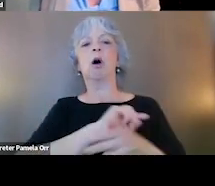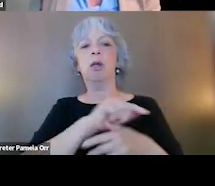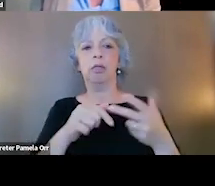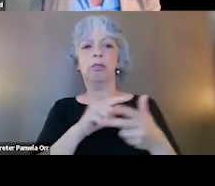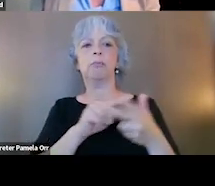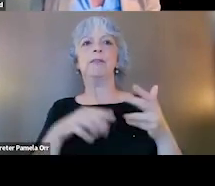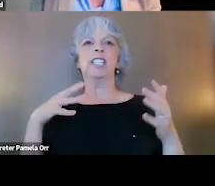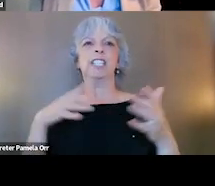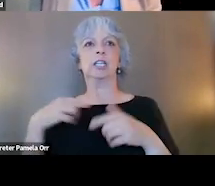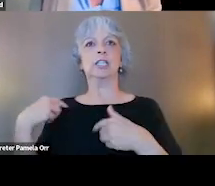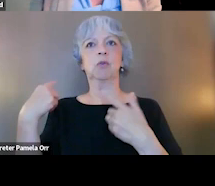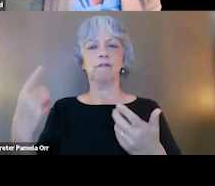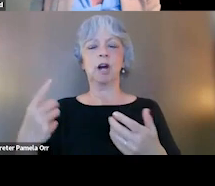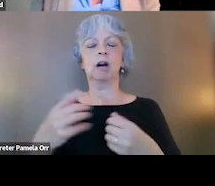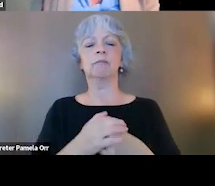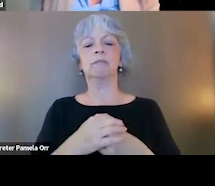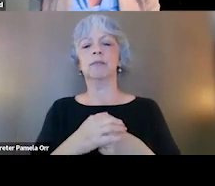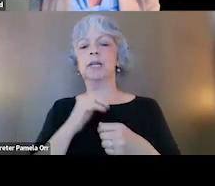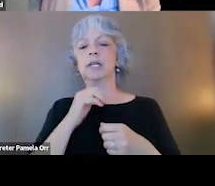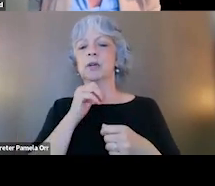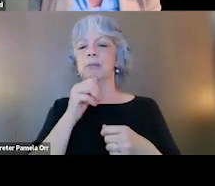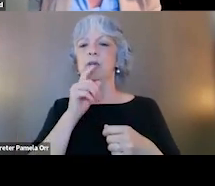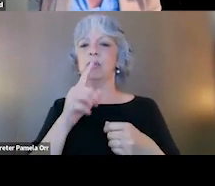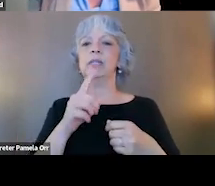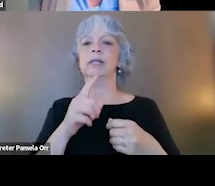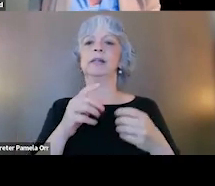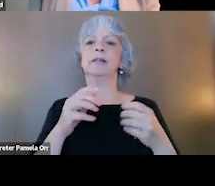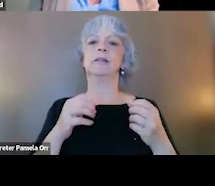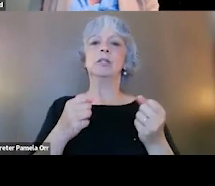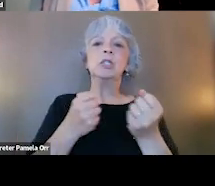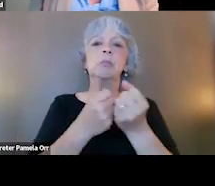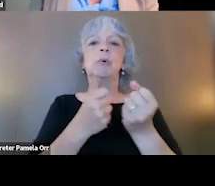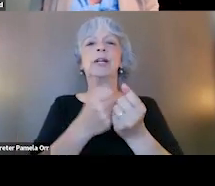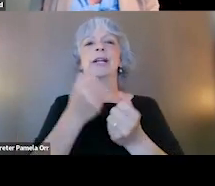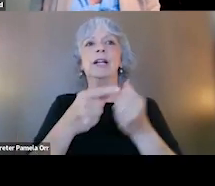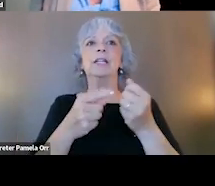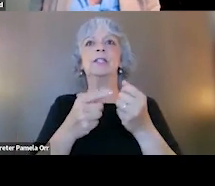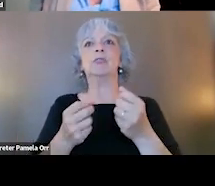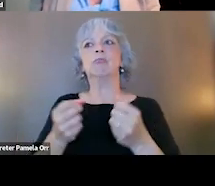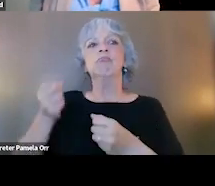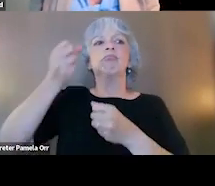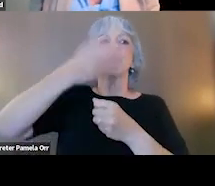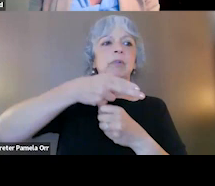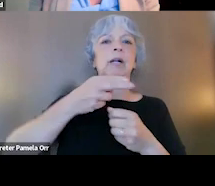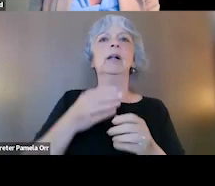that have been done so far. So it's not a point where I would say I would choose any of these over the main therapies I just talked about.